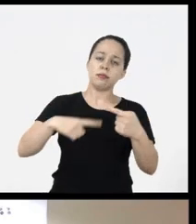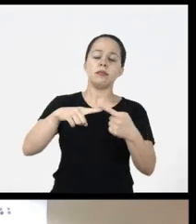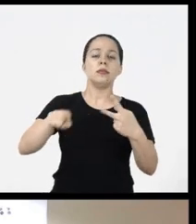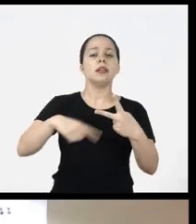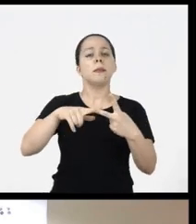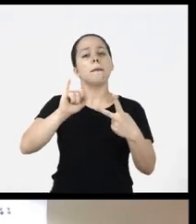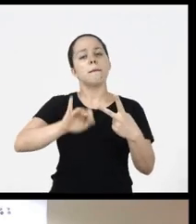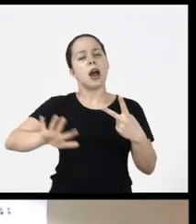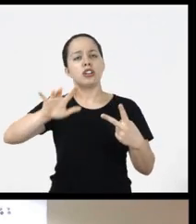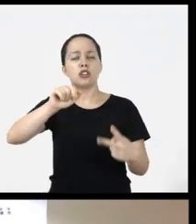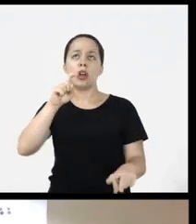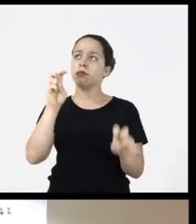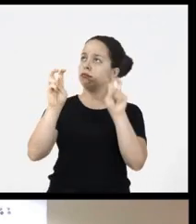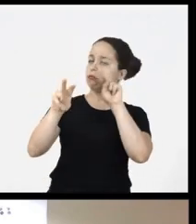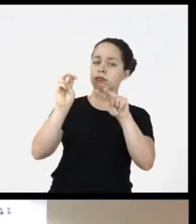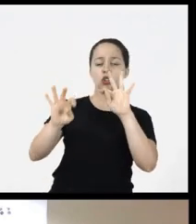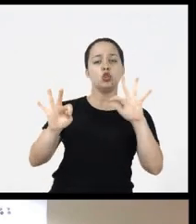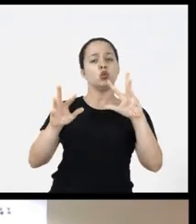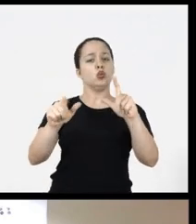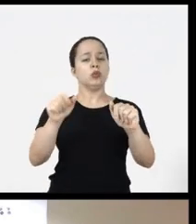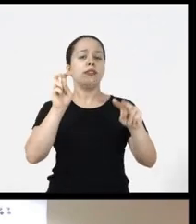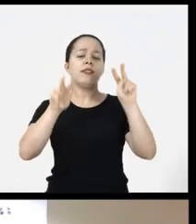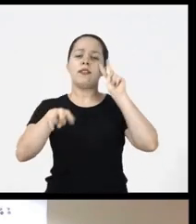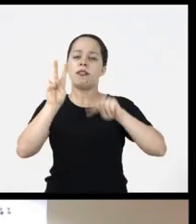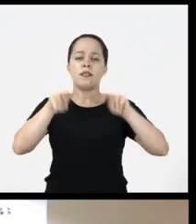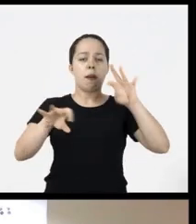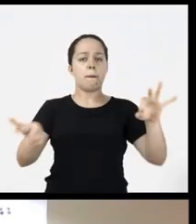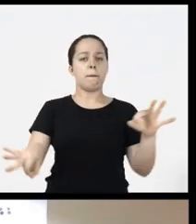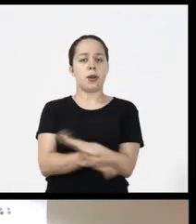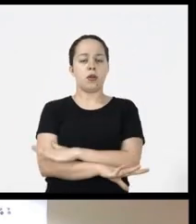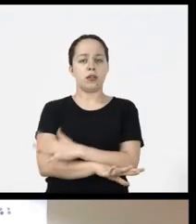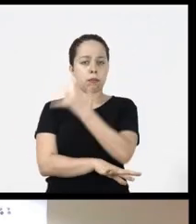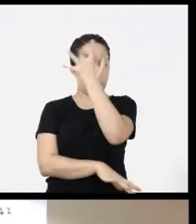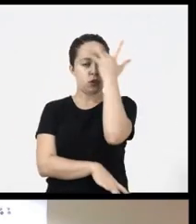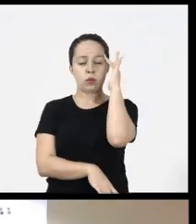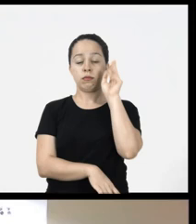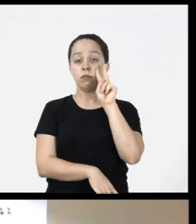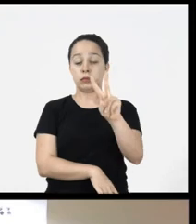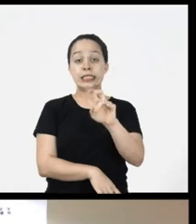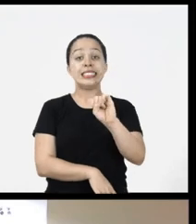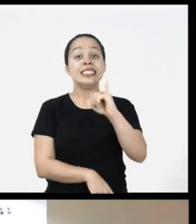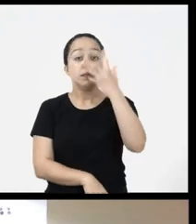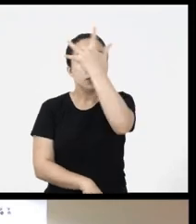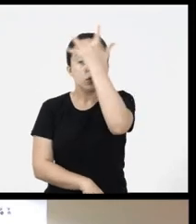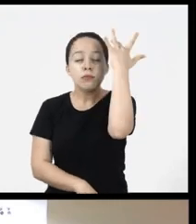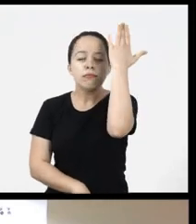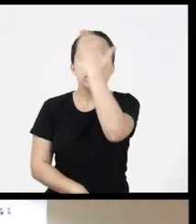the title has the image everything there, right, everything is visual for those who want it, for those who